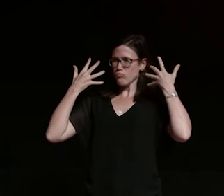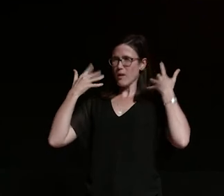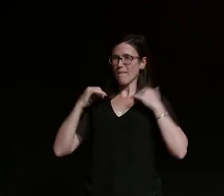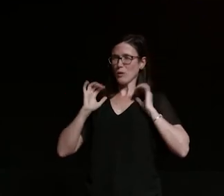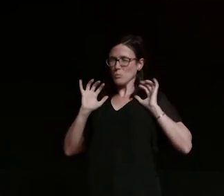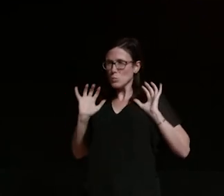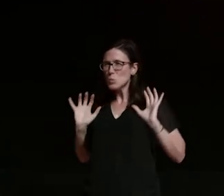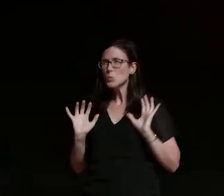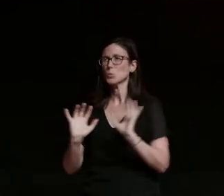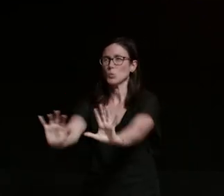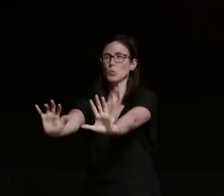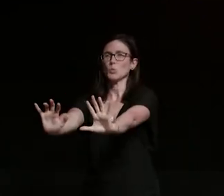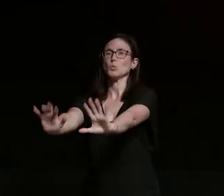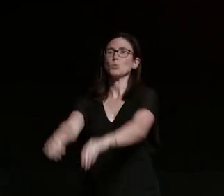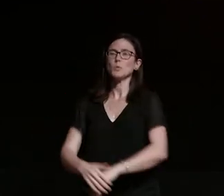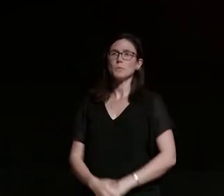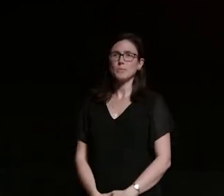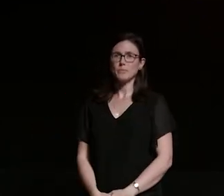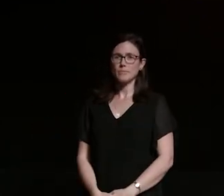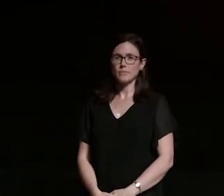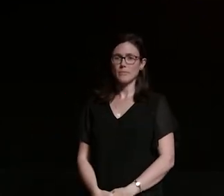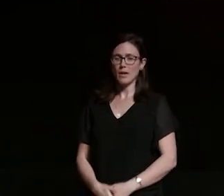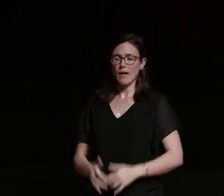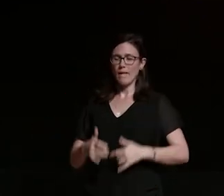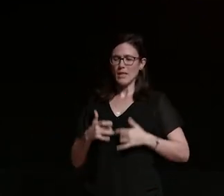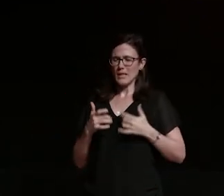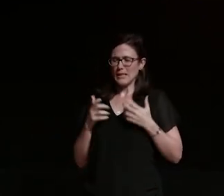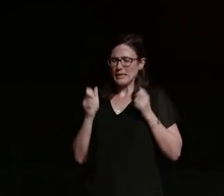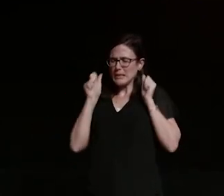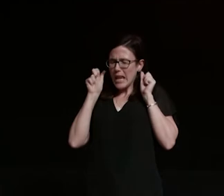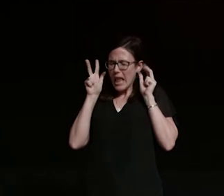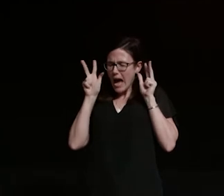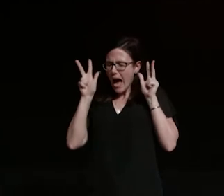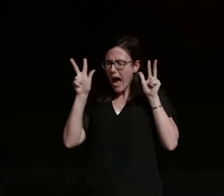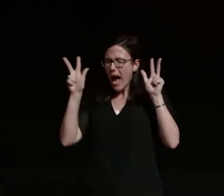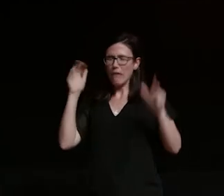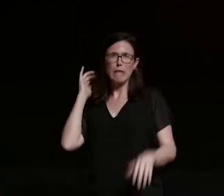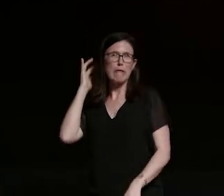and i remember the deafening sound of my subconscious saying this is not for you